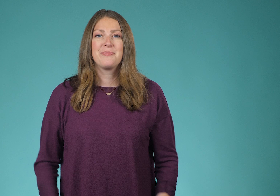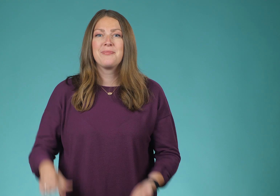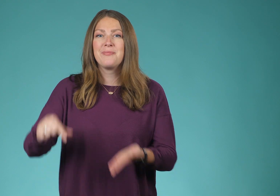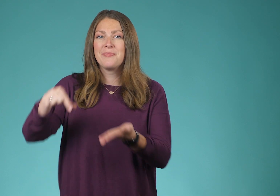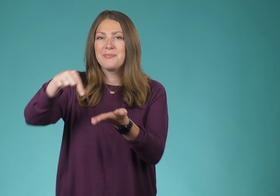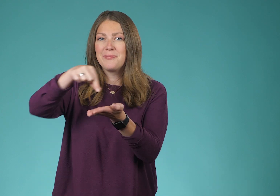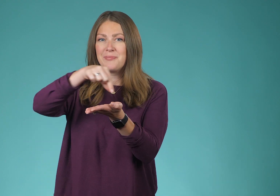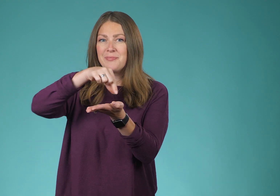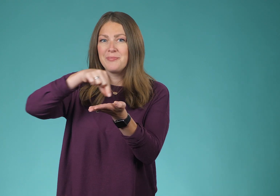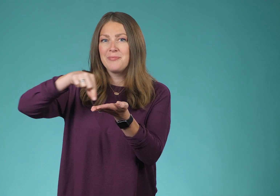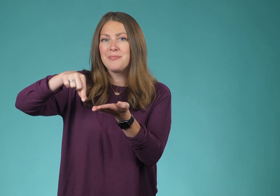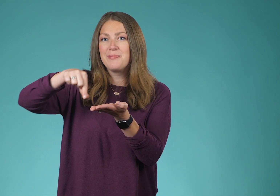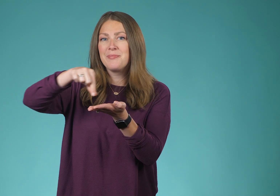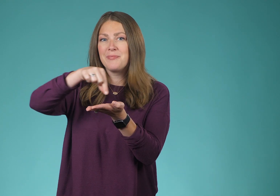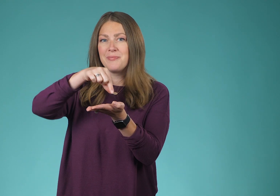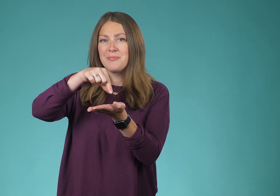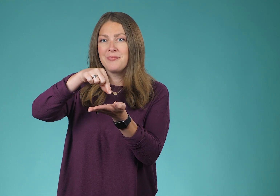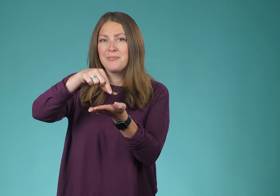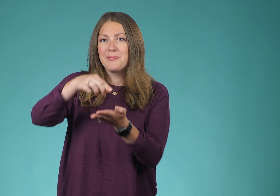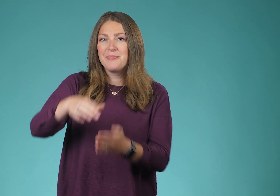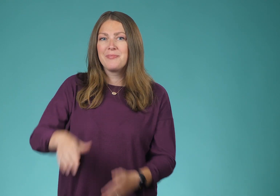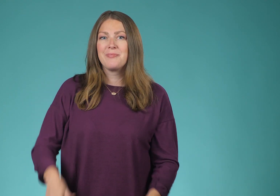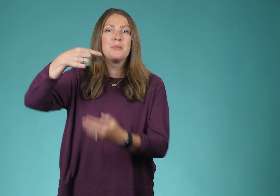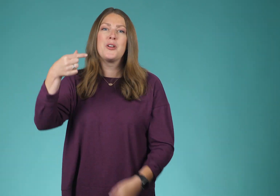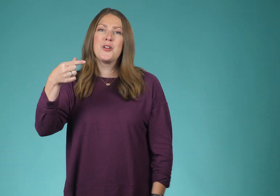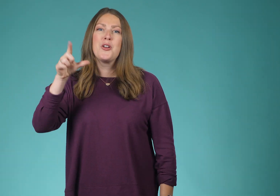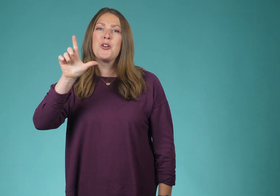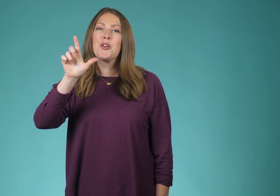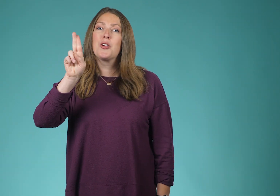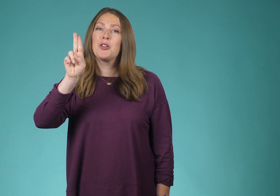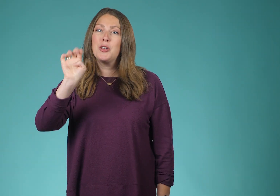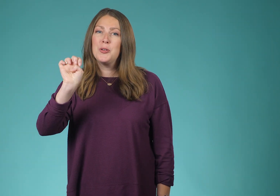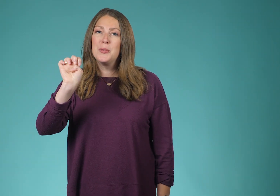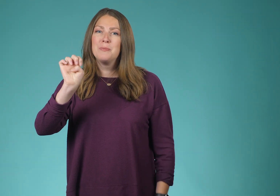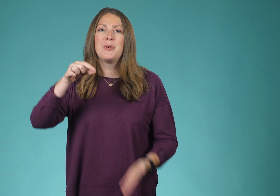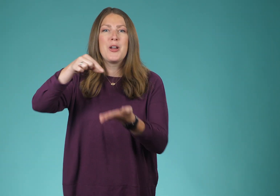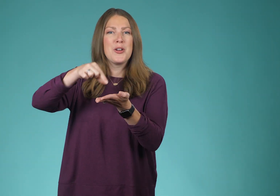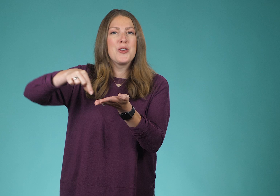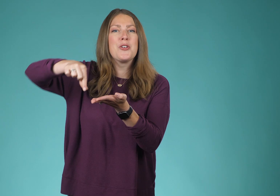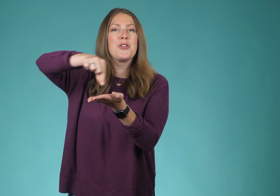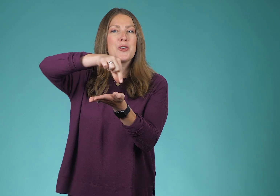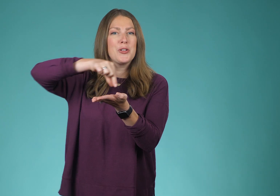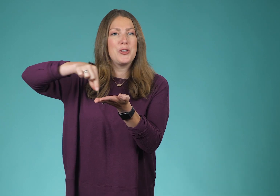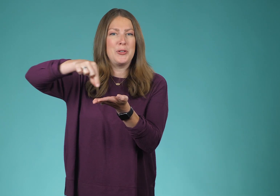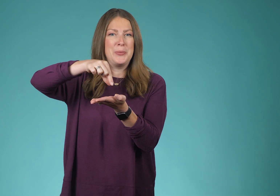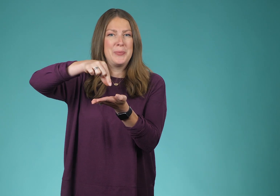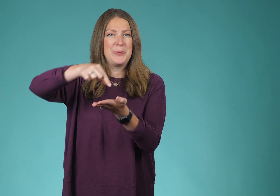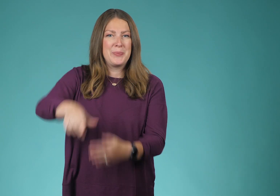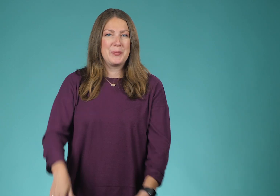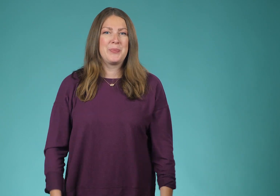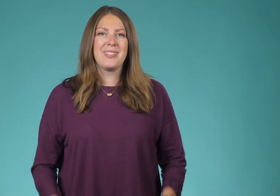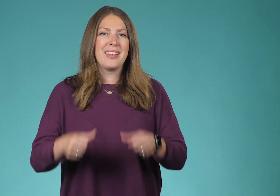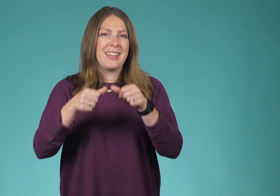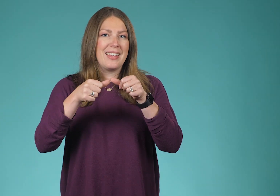showing you're spreading the glue on the paper. Glue.